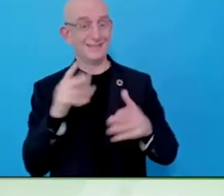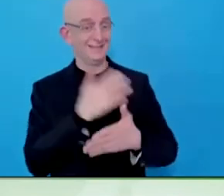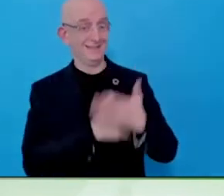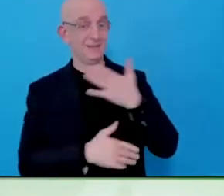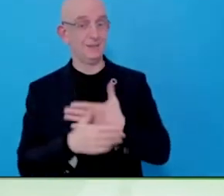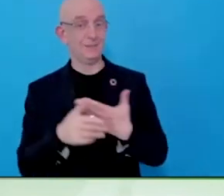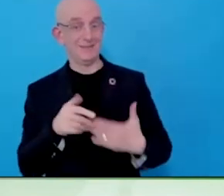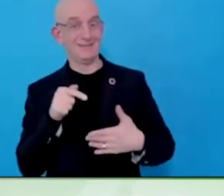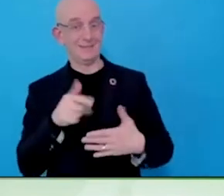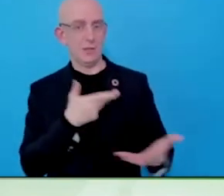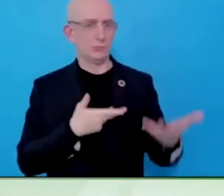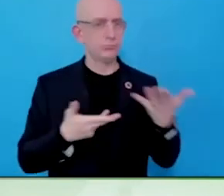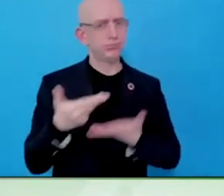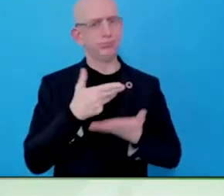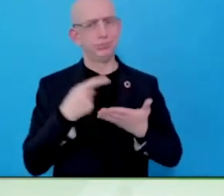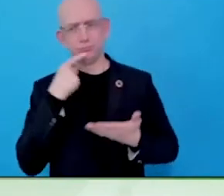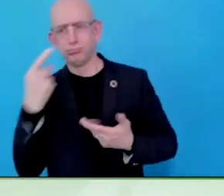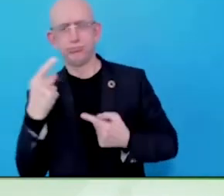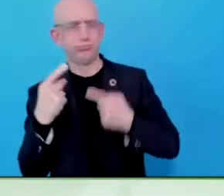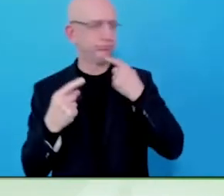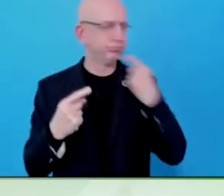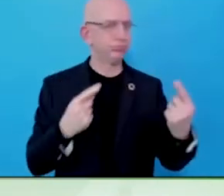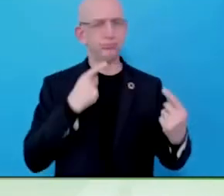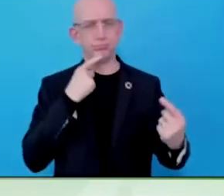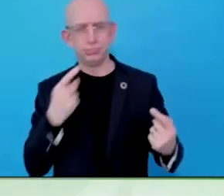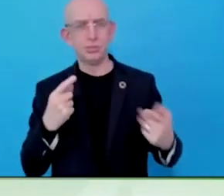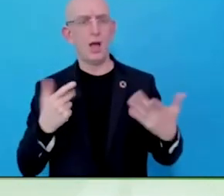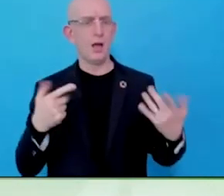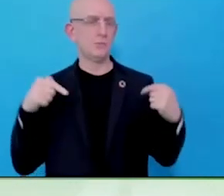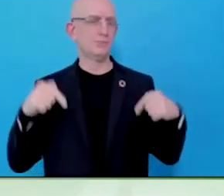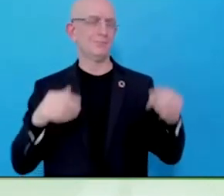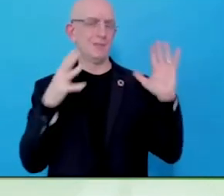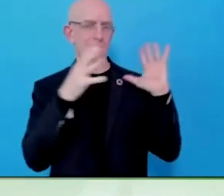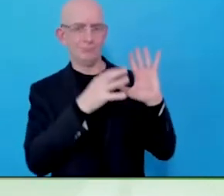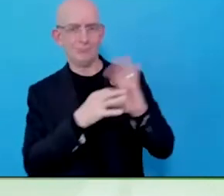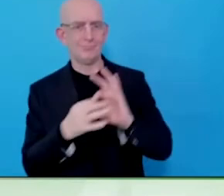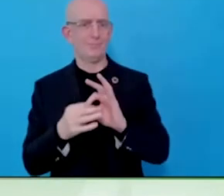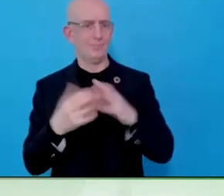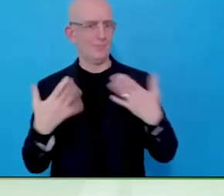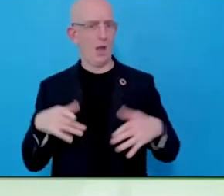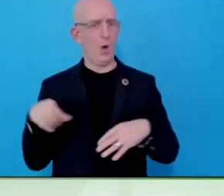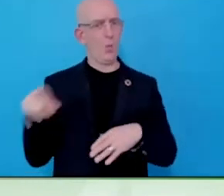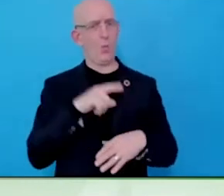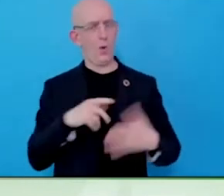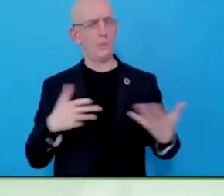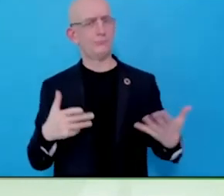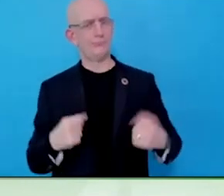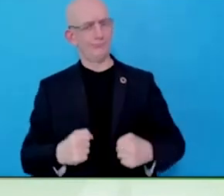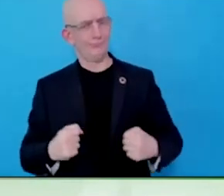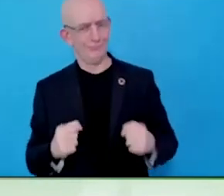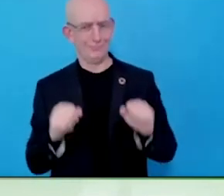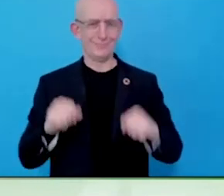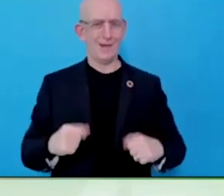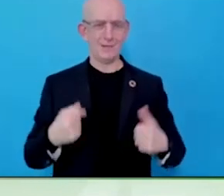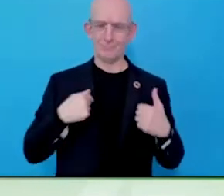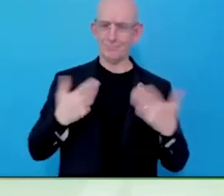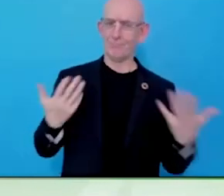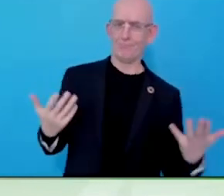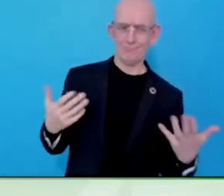When I lodge this little phrase, I meant that the disability confident business would understand the impact of disability and its